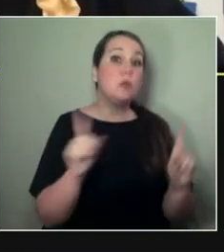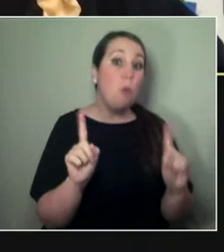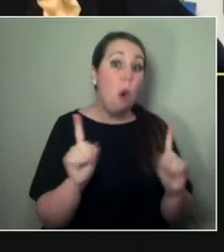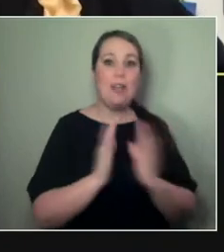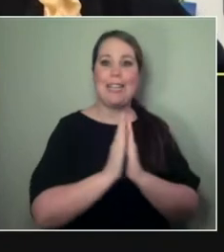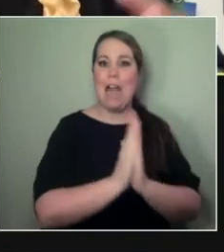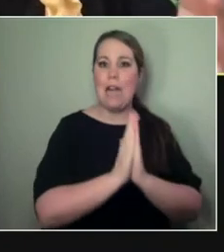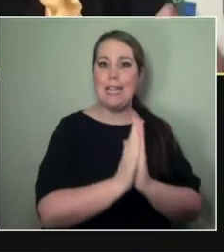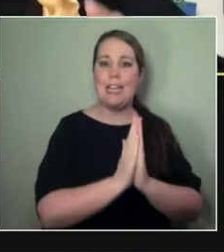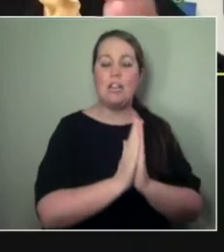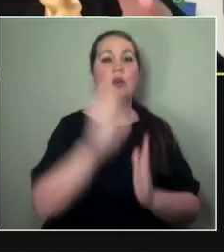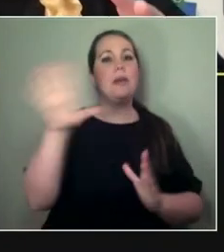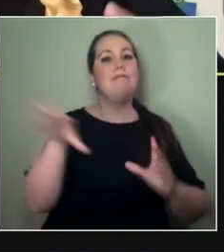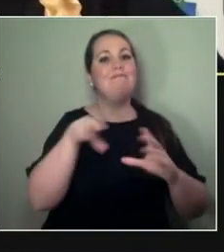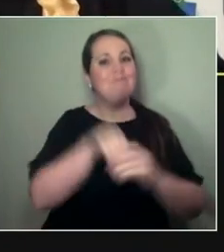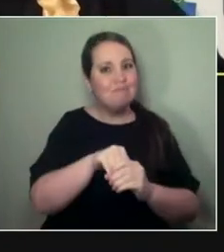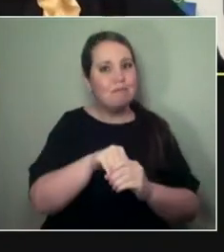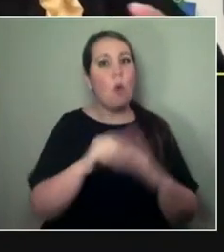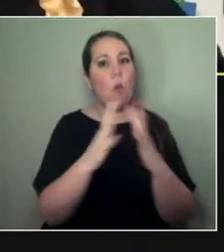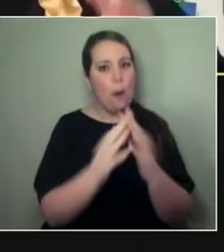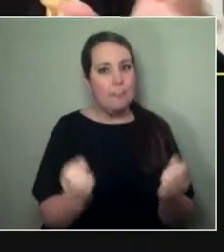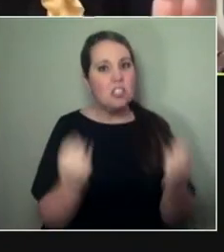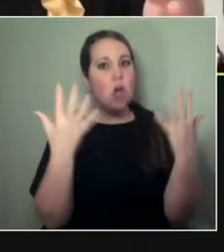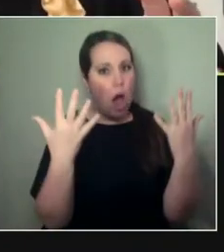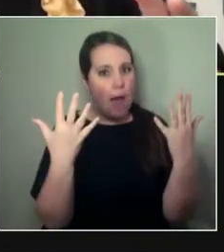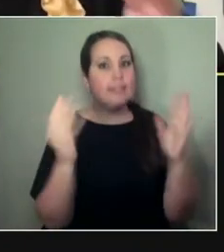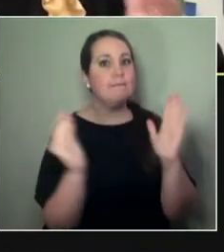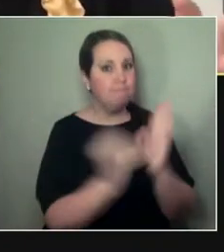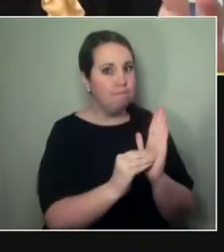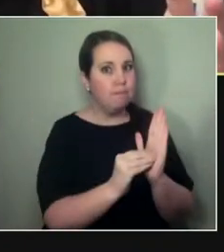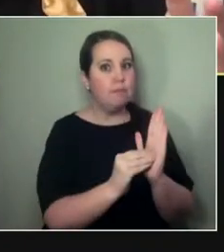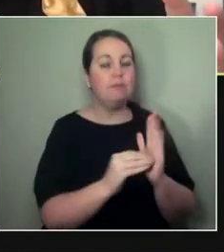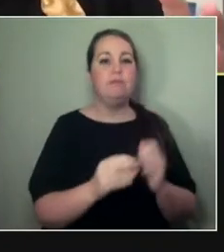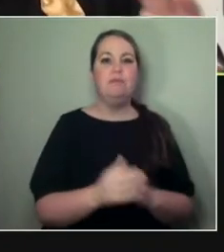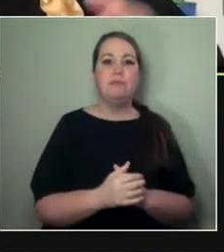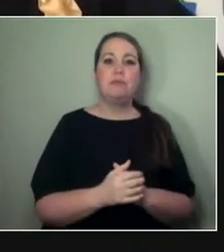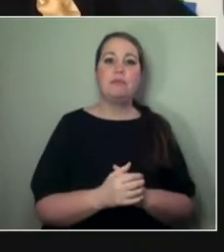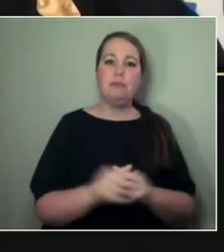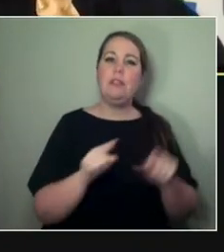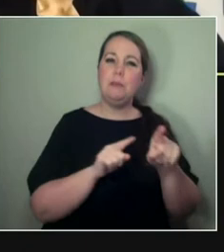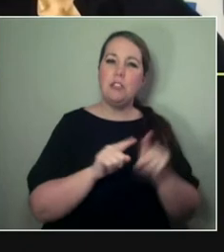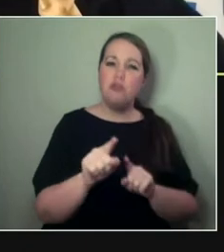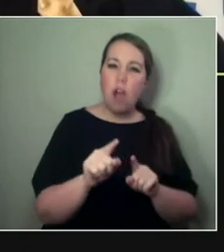but tried to make it sort of emulate what it would be like if you were going into a space.